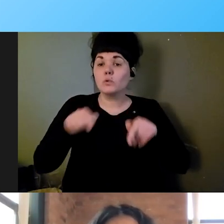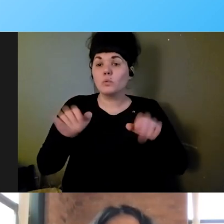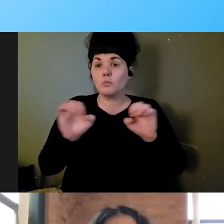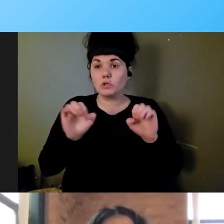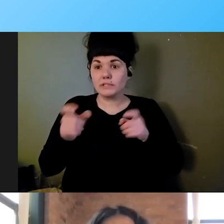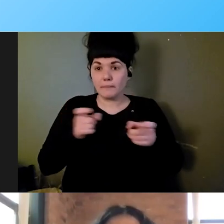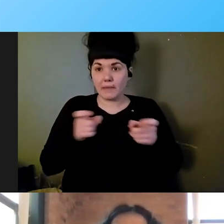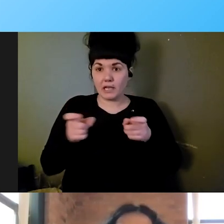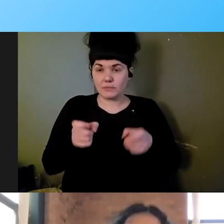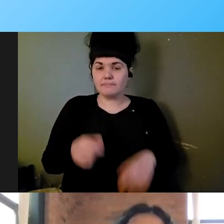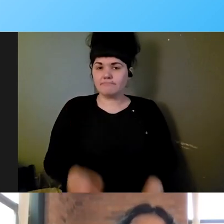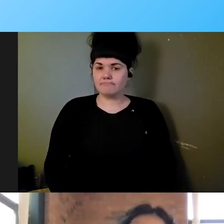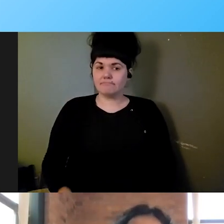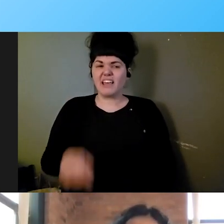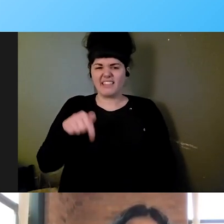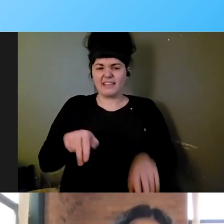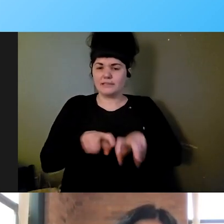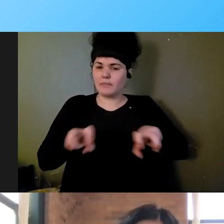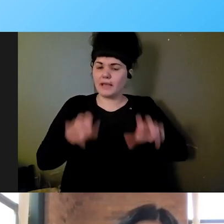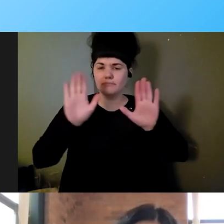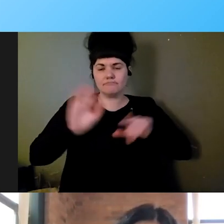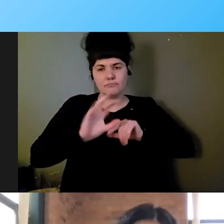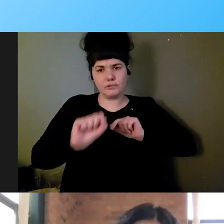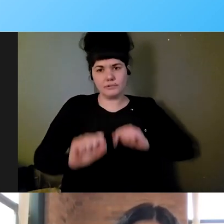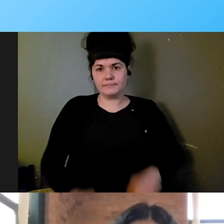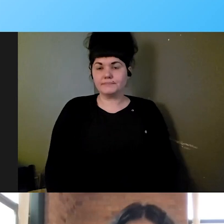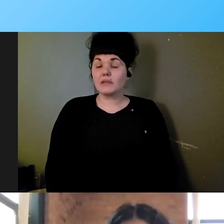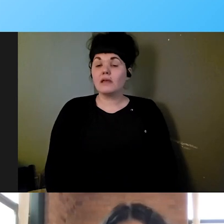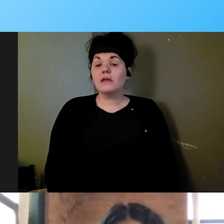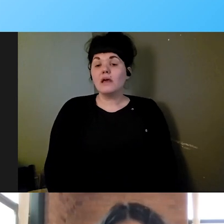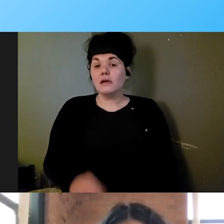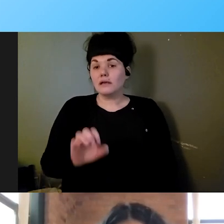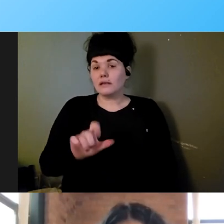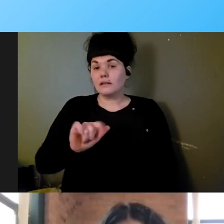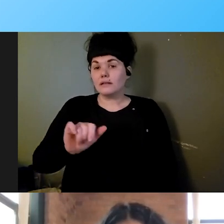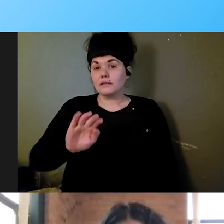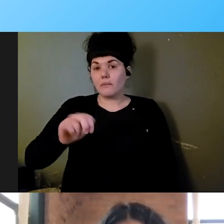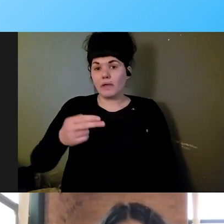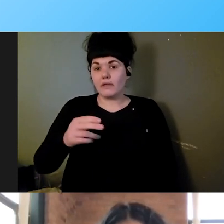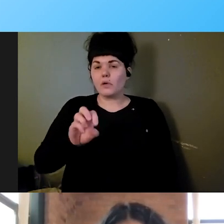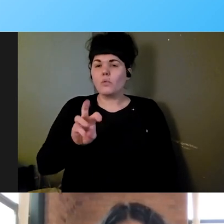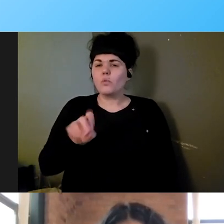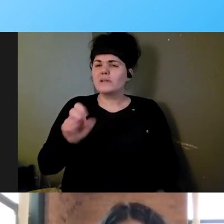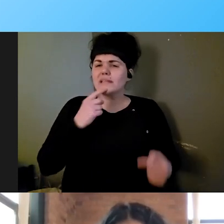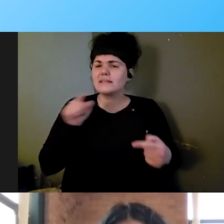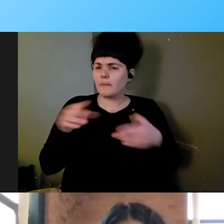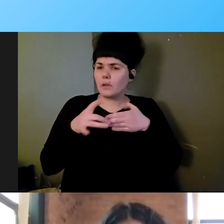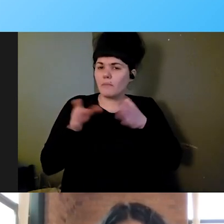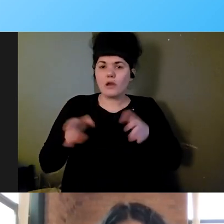Inclusion, How to Prevent Institutionalization in